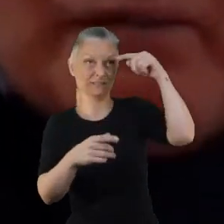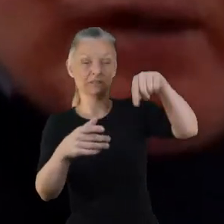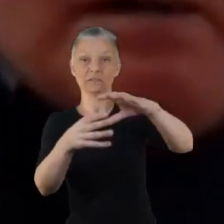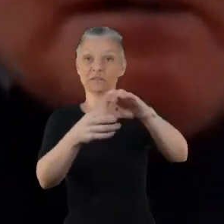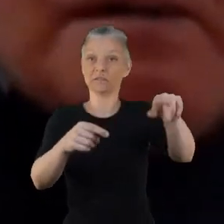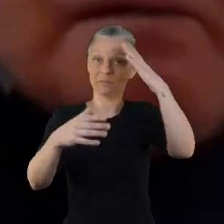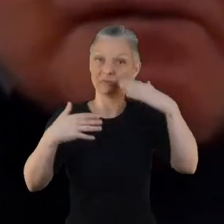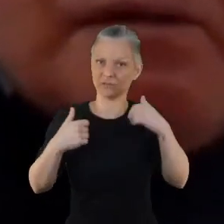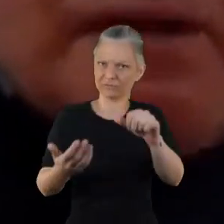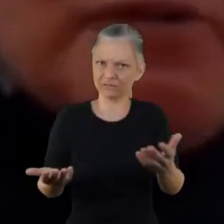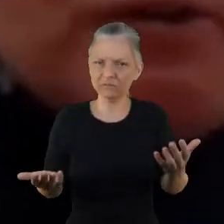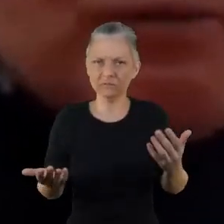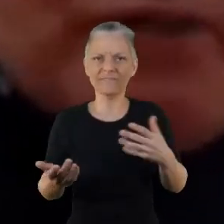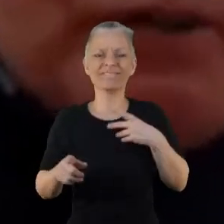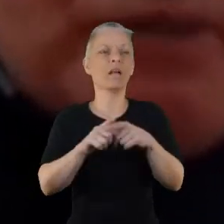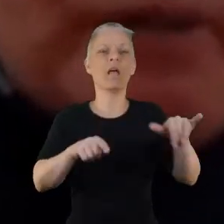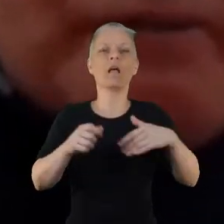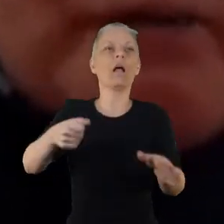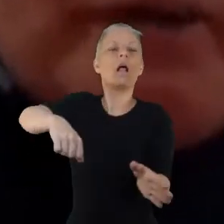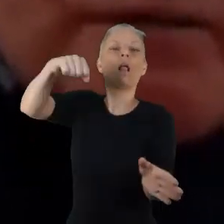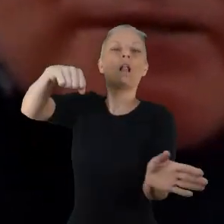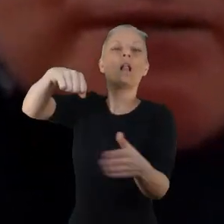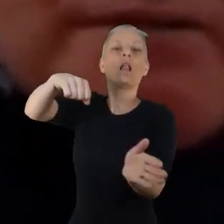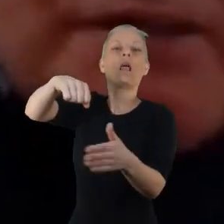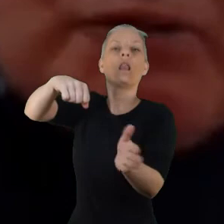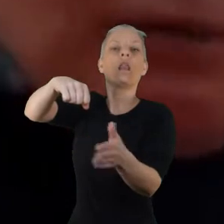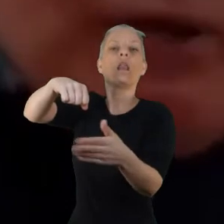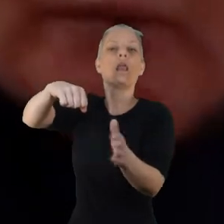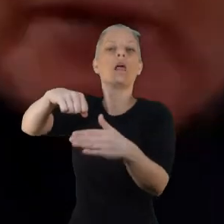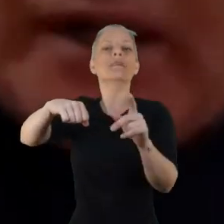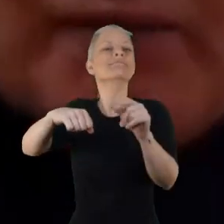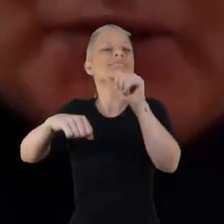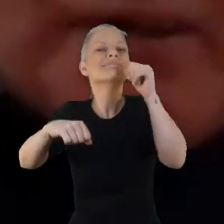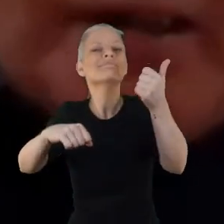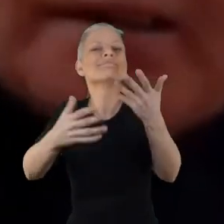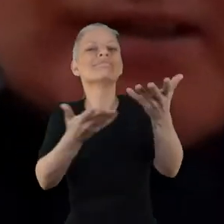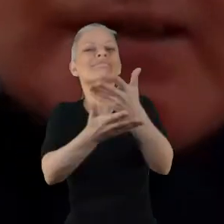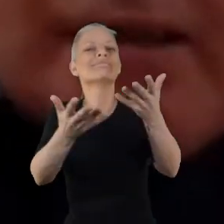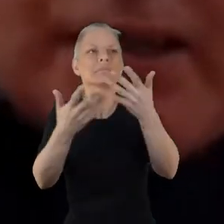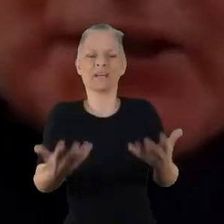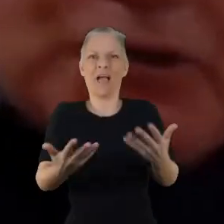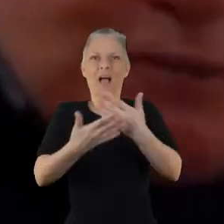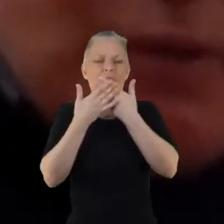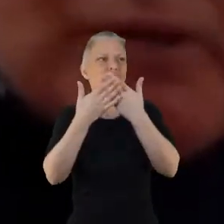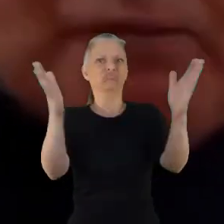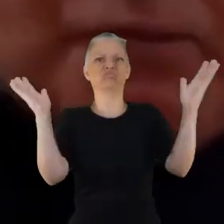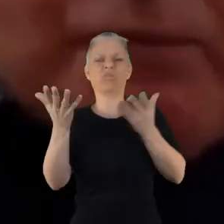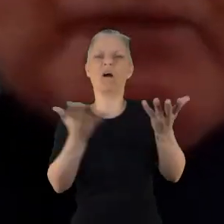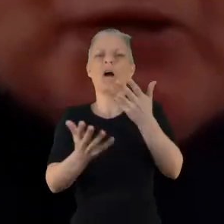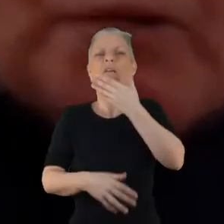We just got swept under the the carpet, so it's just nice that people and more open about it now .